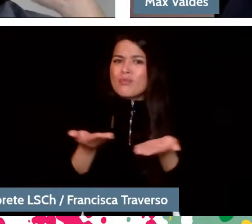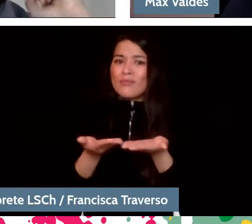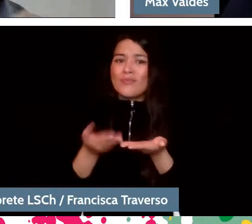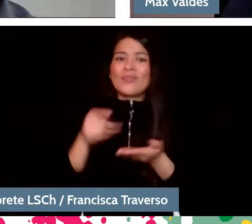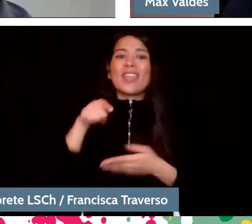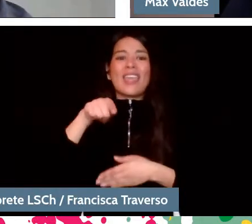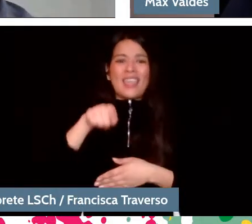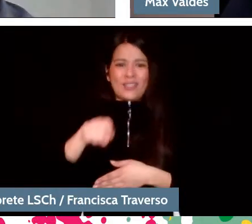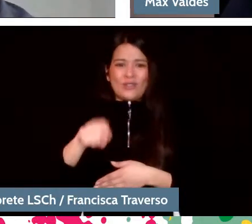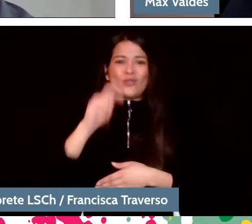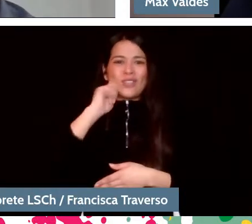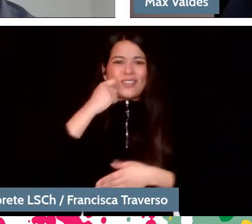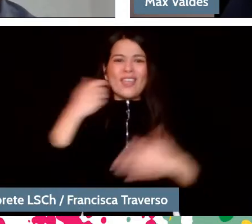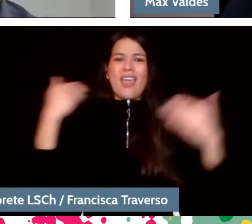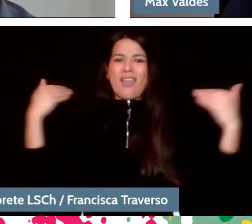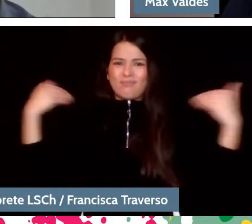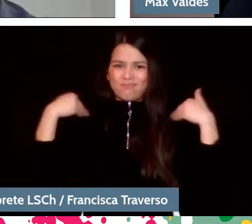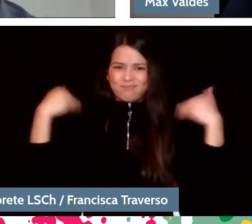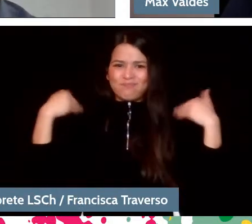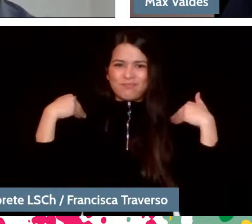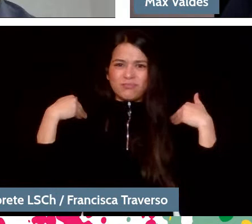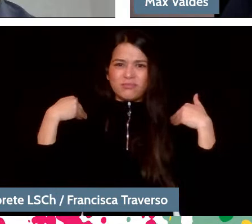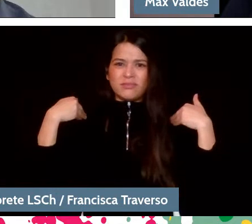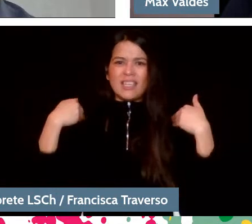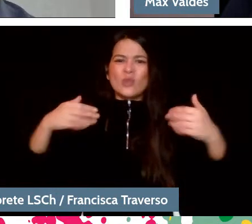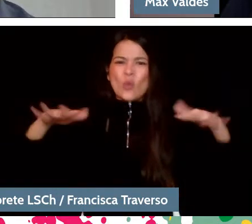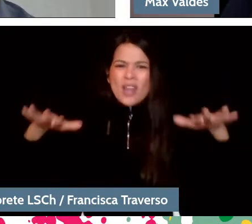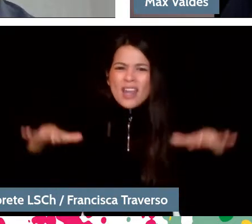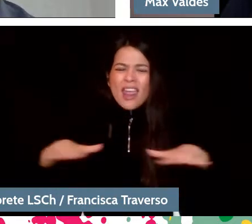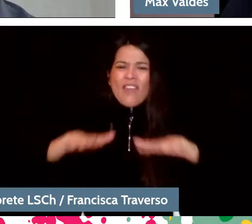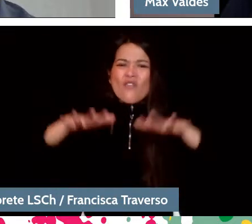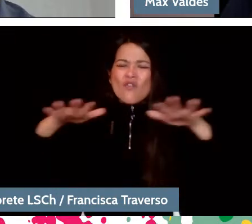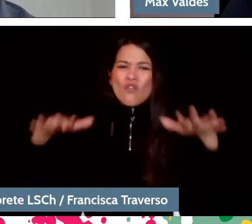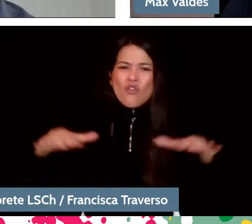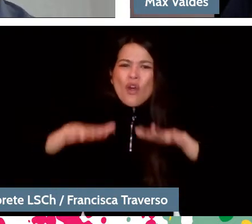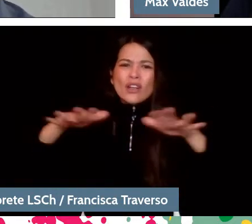It is an effort to reach the idea that is in the head of all of us.